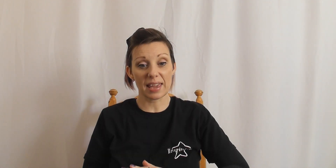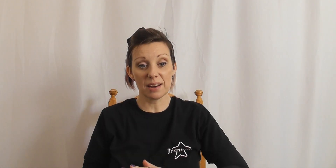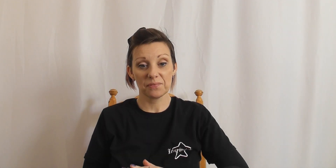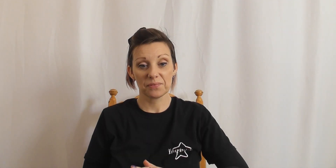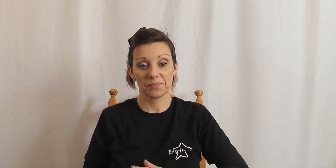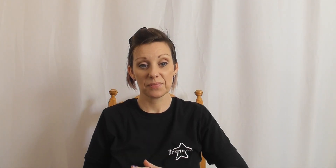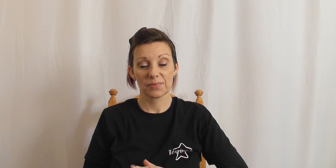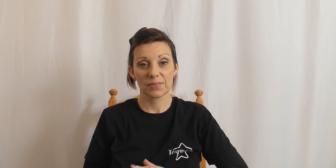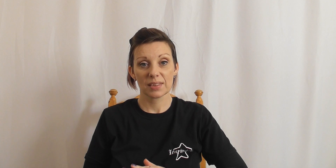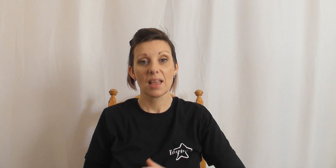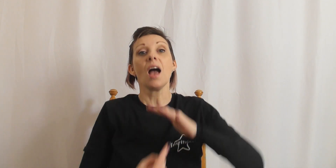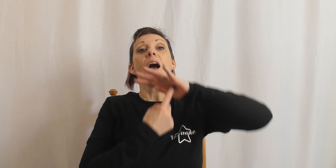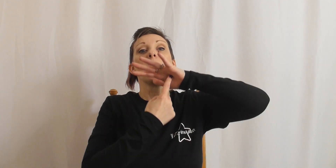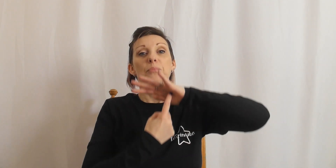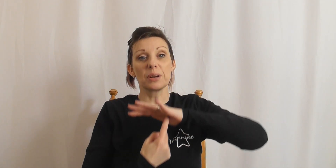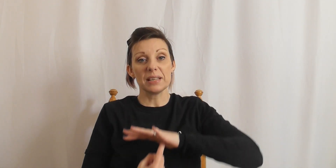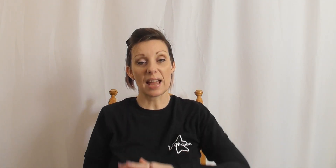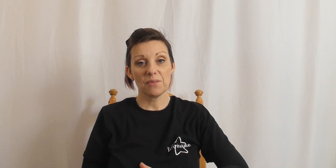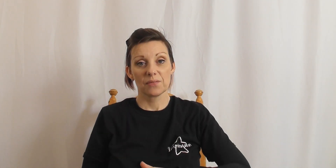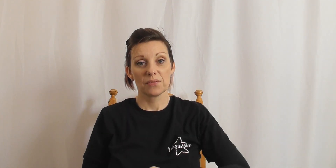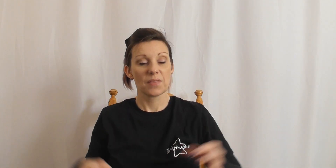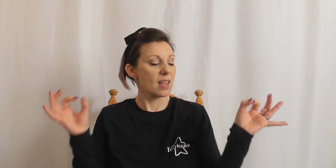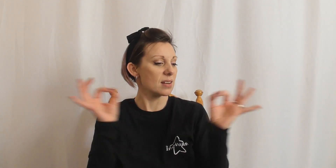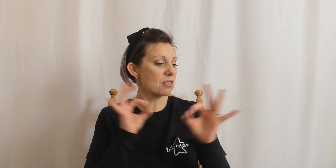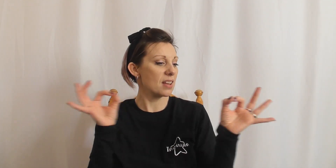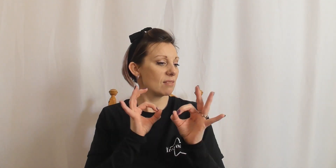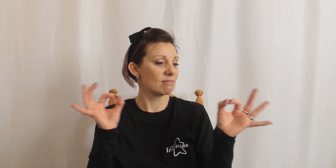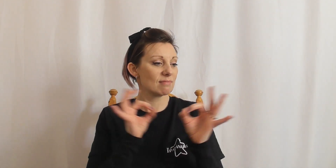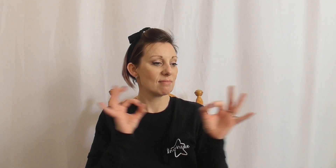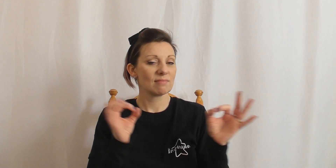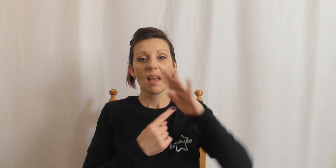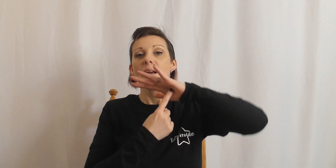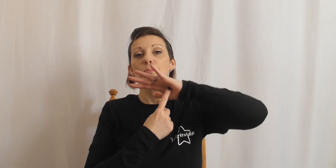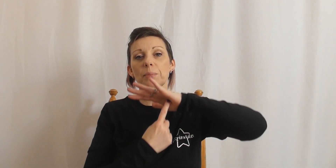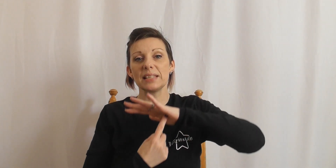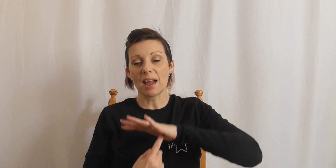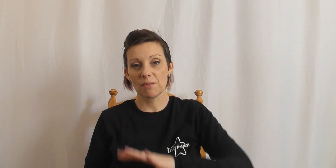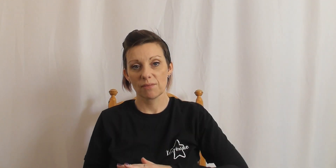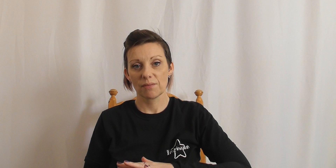do that again. Bring me down, nothing, bring me down